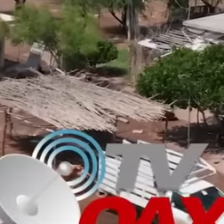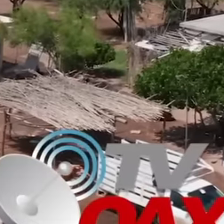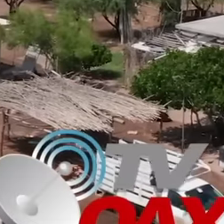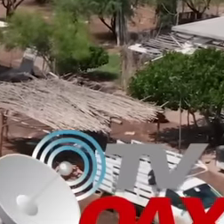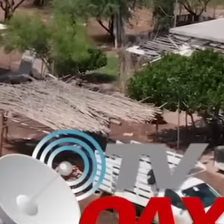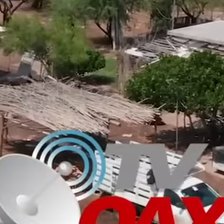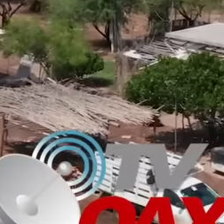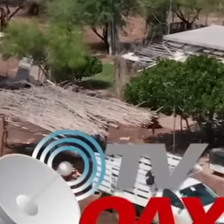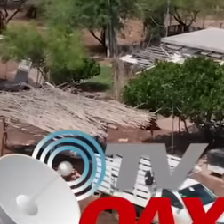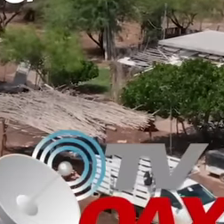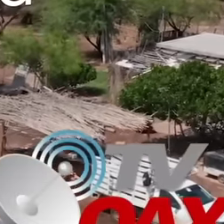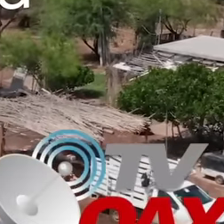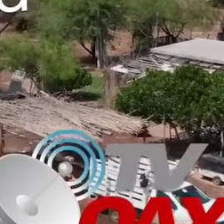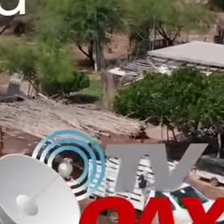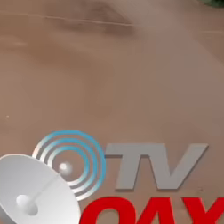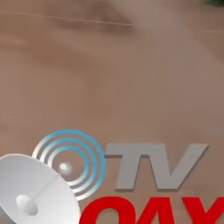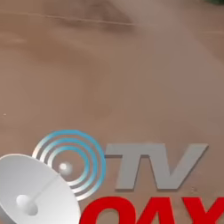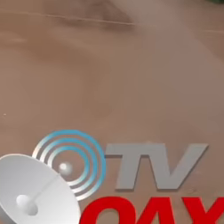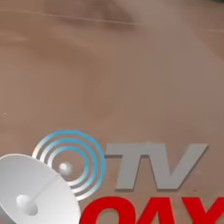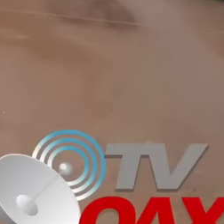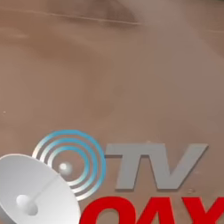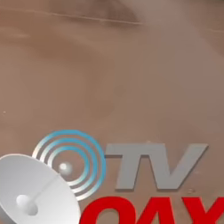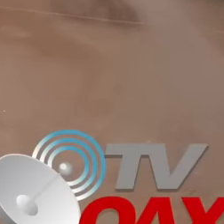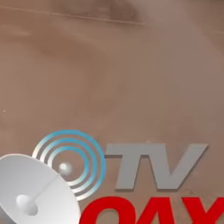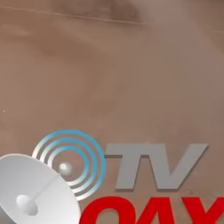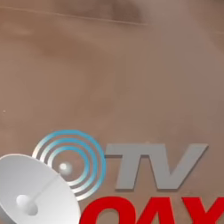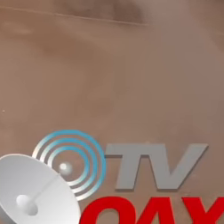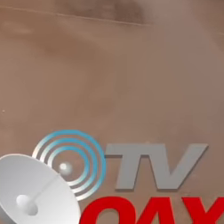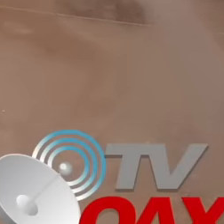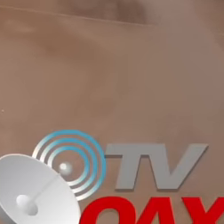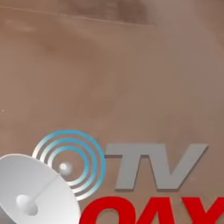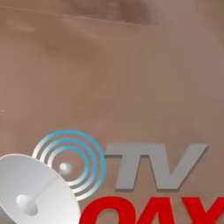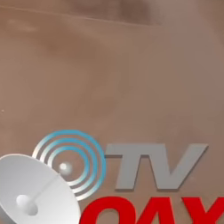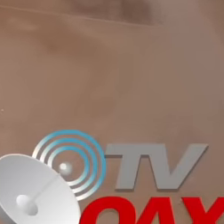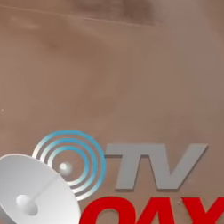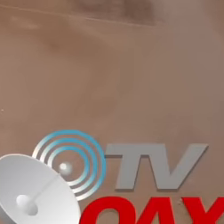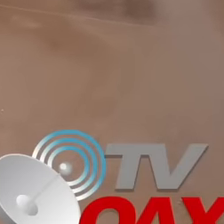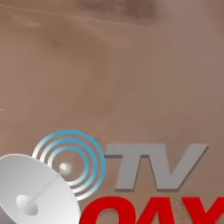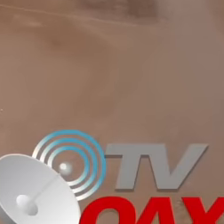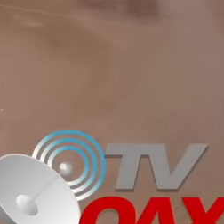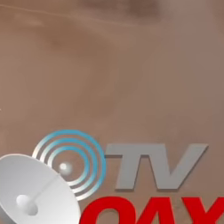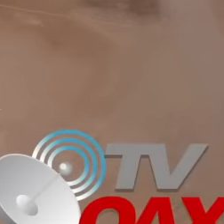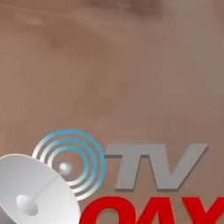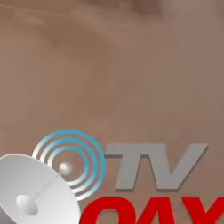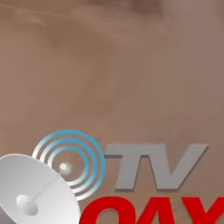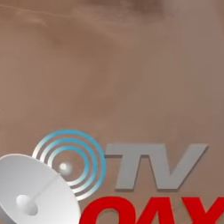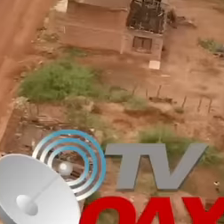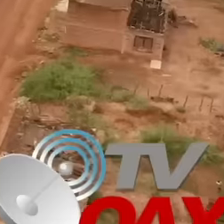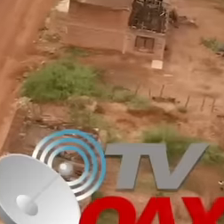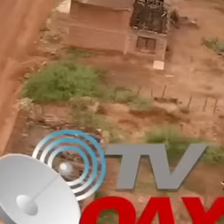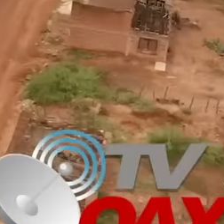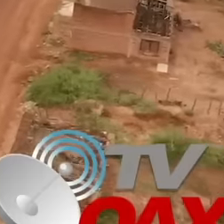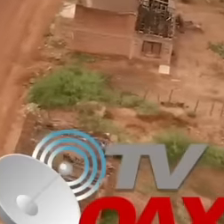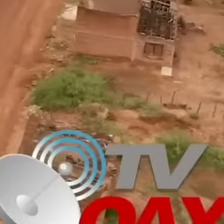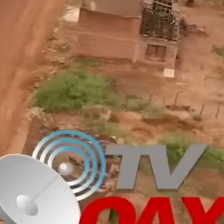will comply with everything agreed upon with these indigenous peoples before the end of their term of